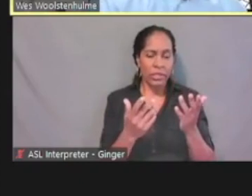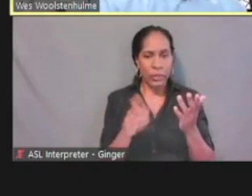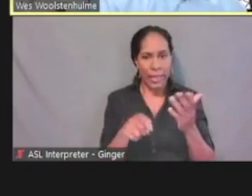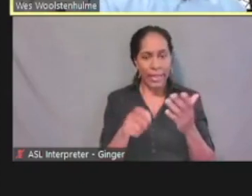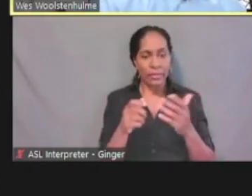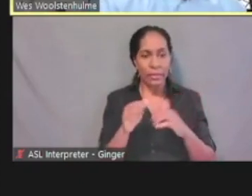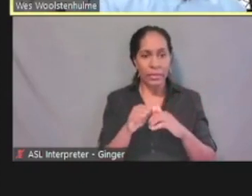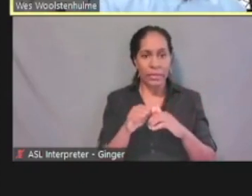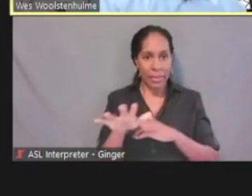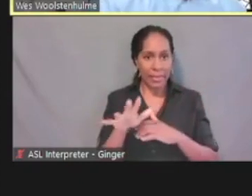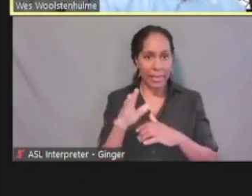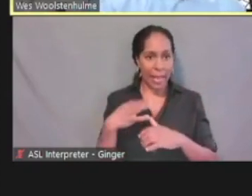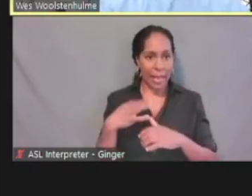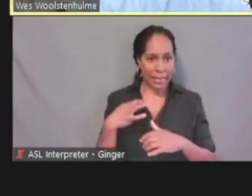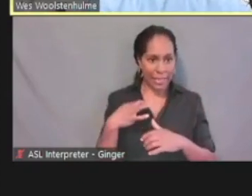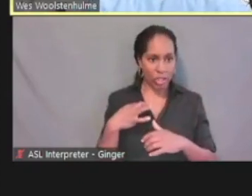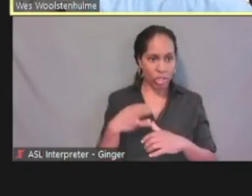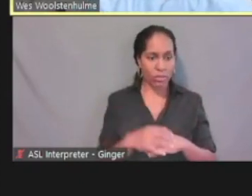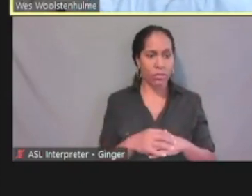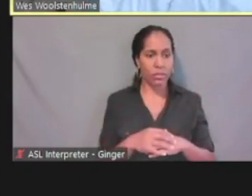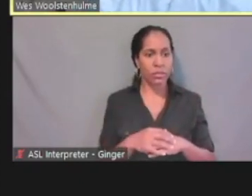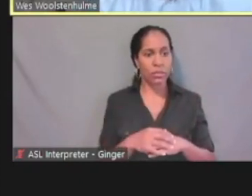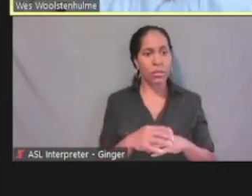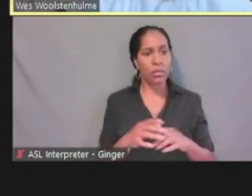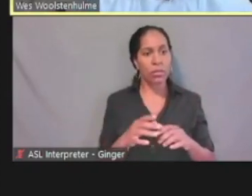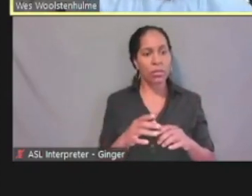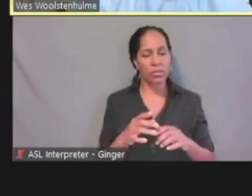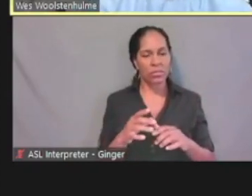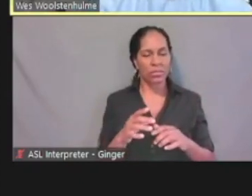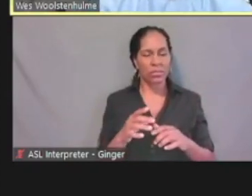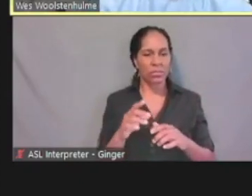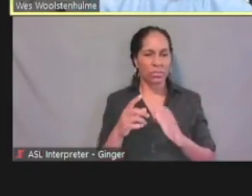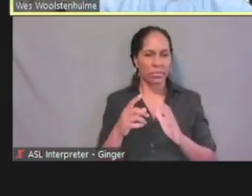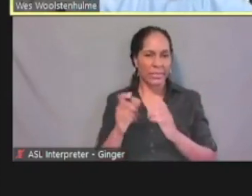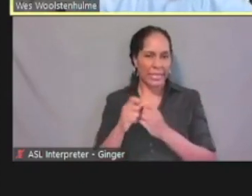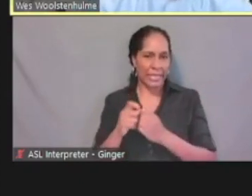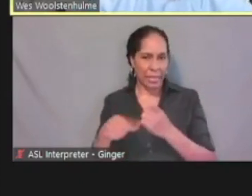I can receive electronic versions of notices.